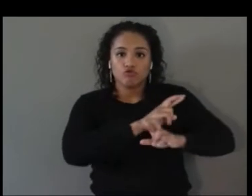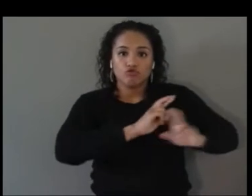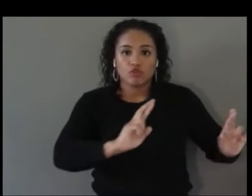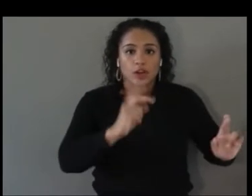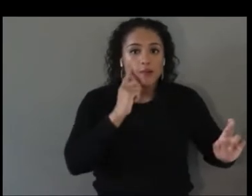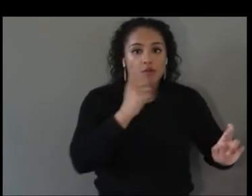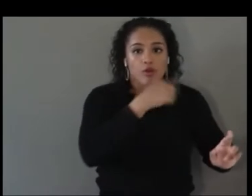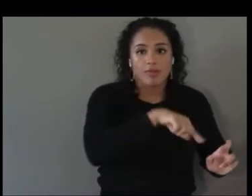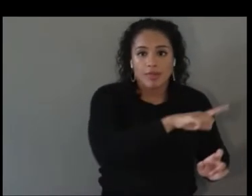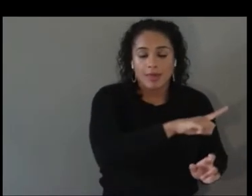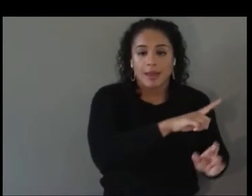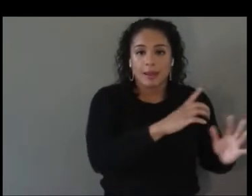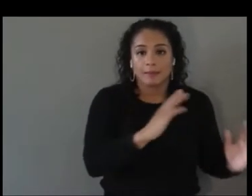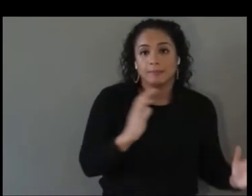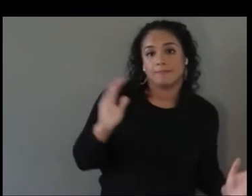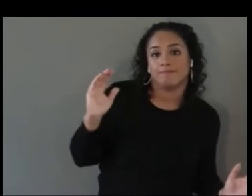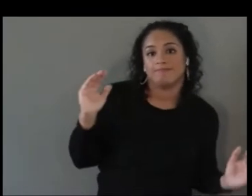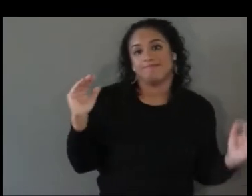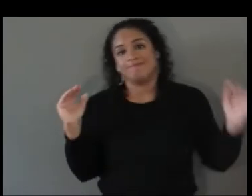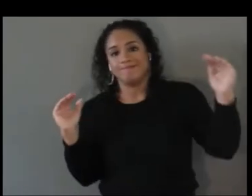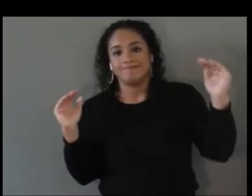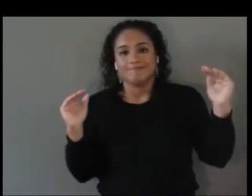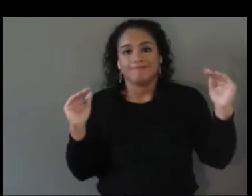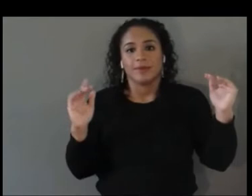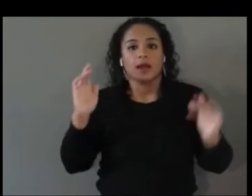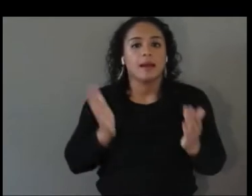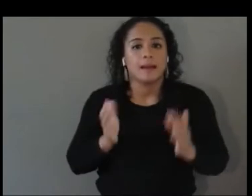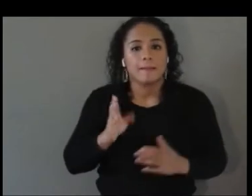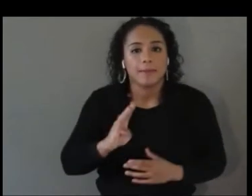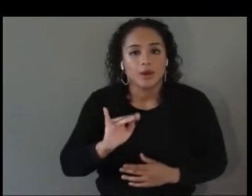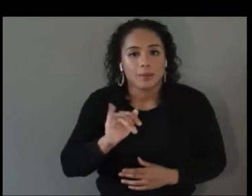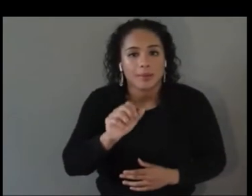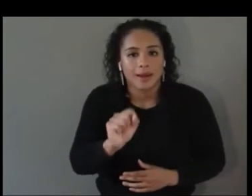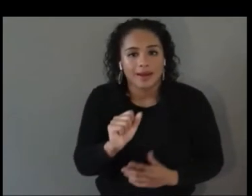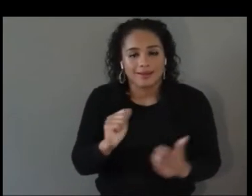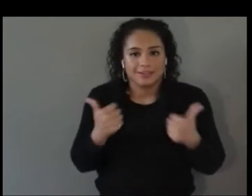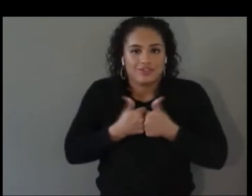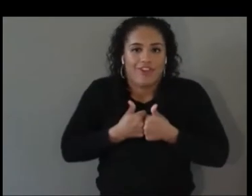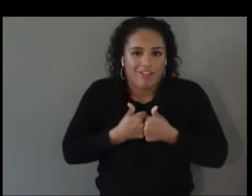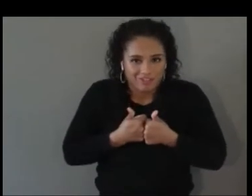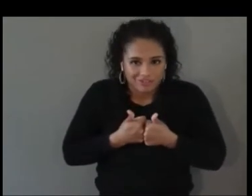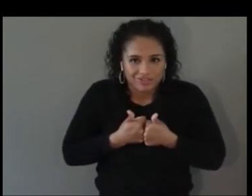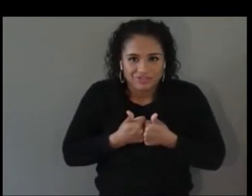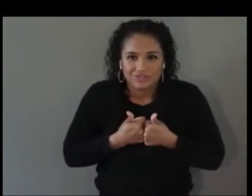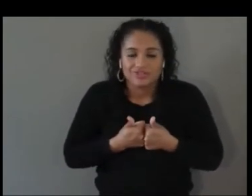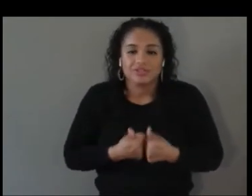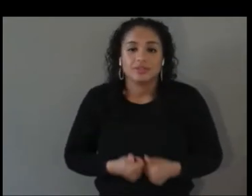biases they're up against. Look, I began this platform as a kid that's come to Silicon Valley with black skin,